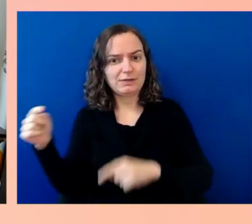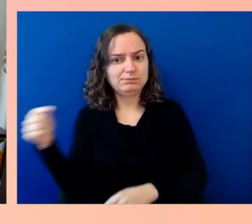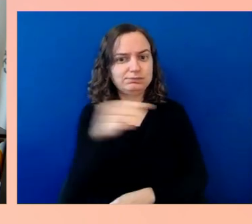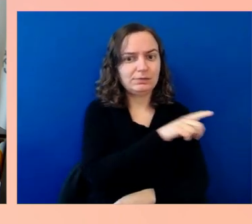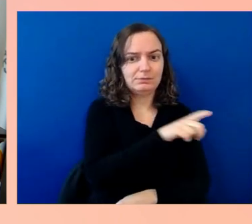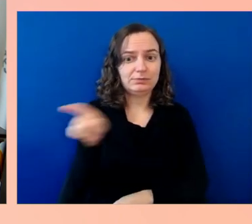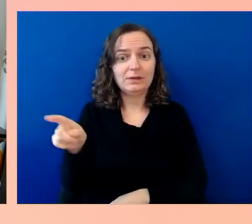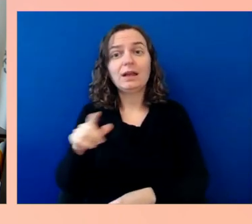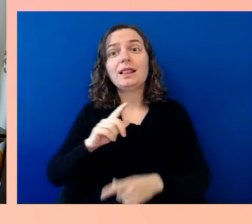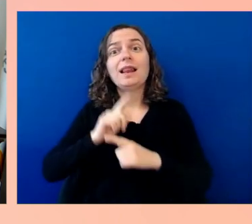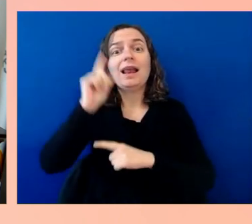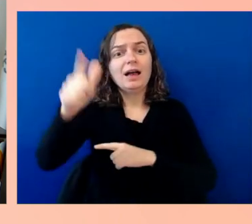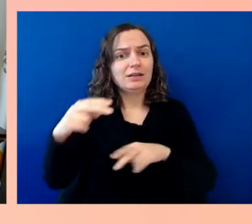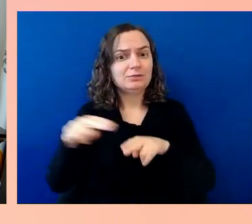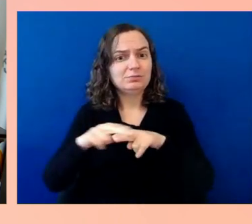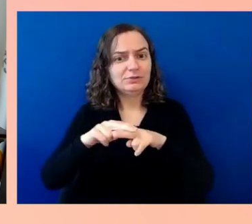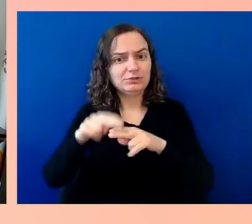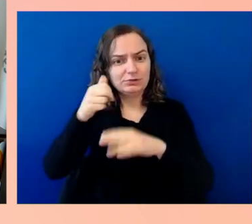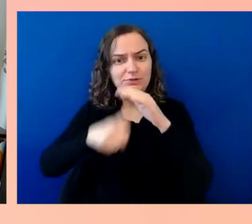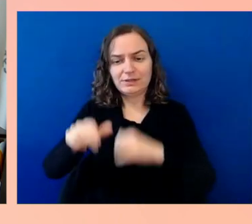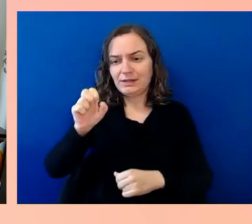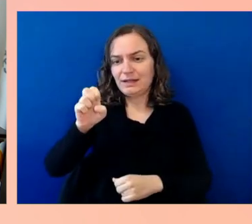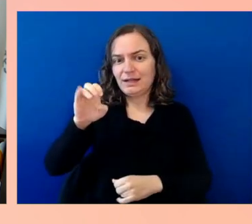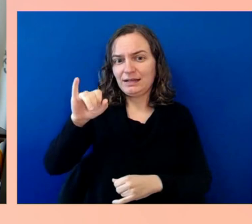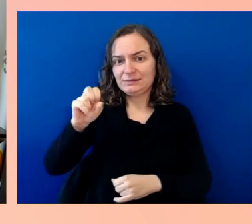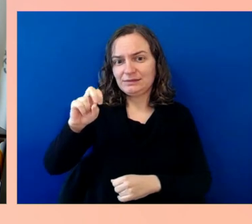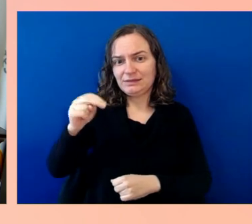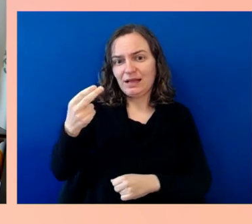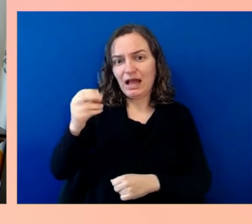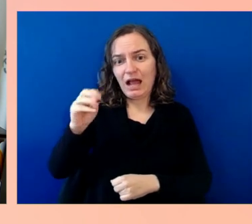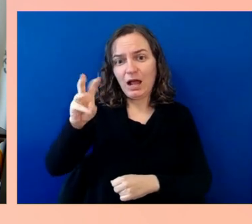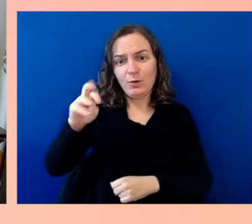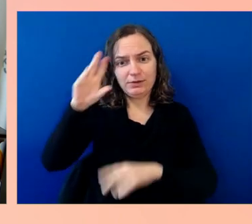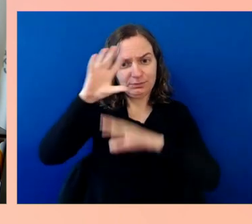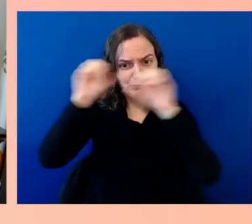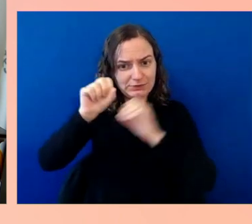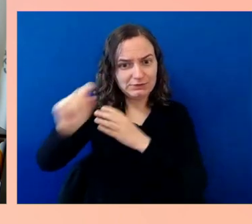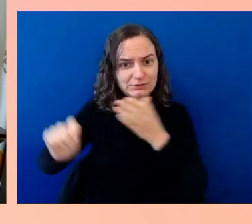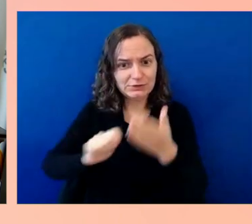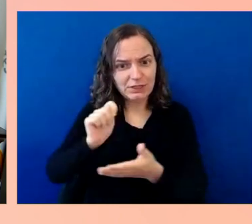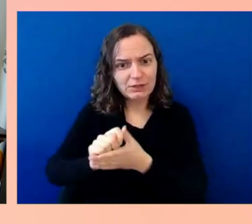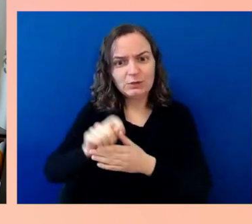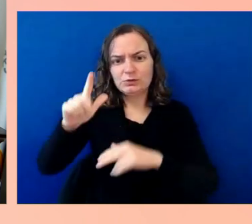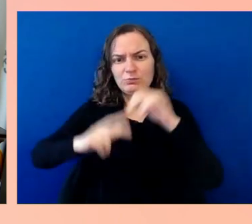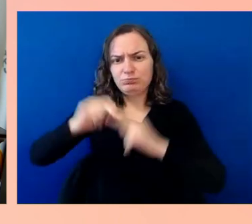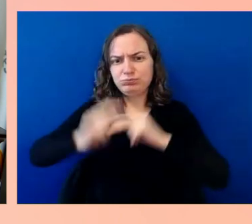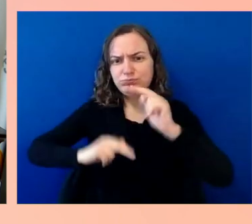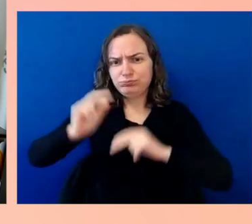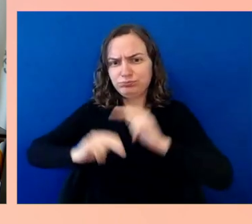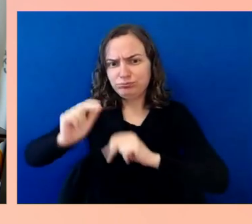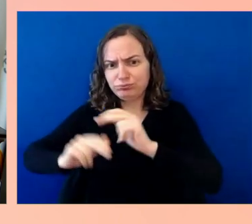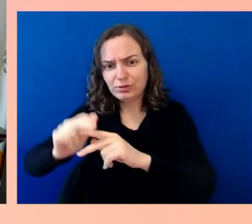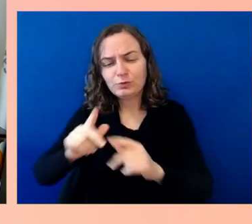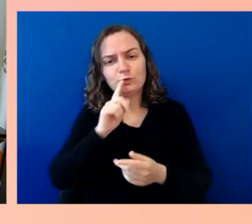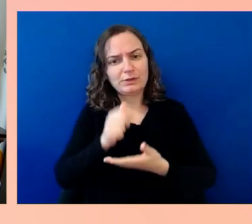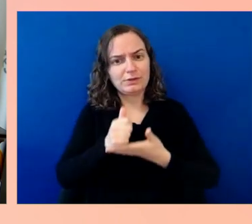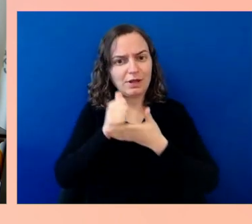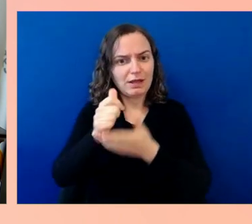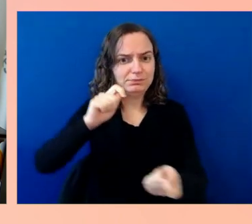the extent to which our country really felt like one country. We view that as important context for the work we're doing right now.